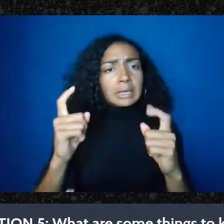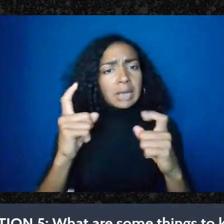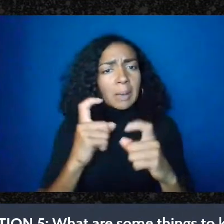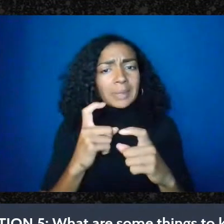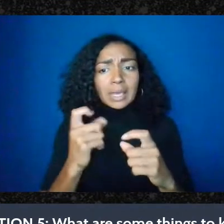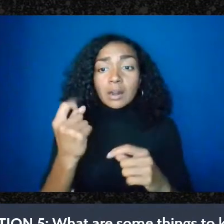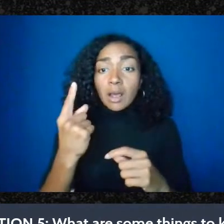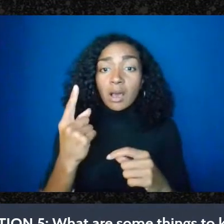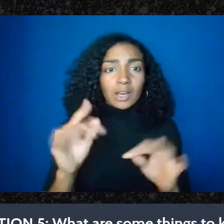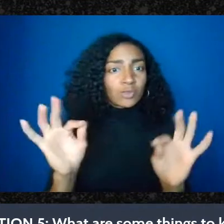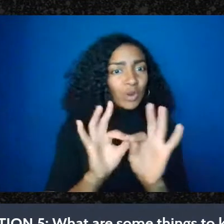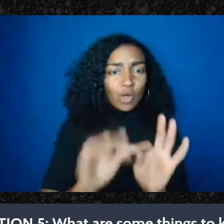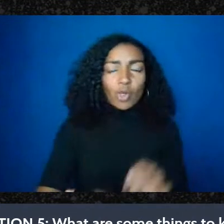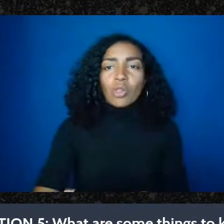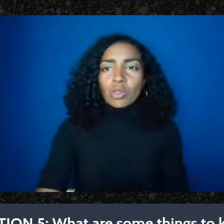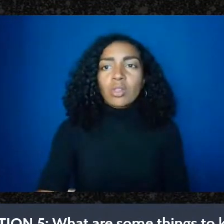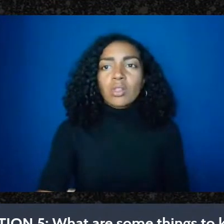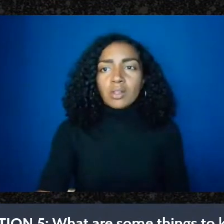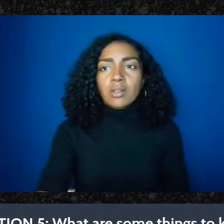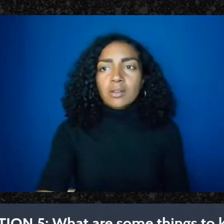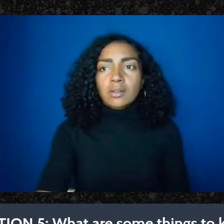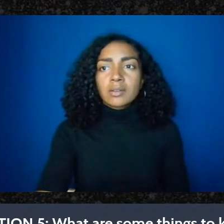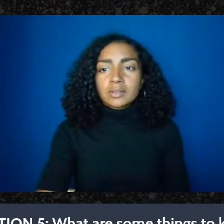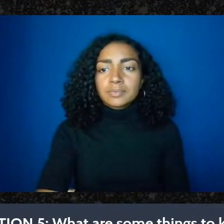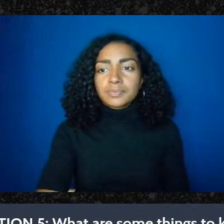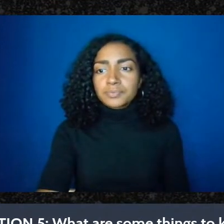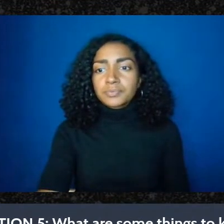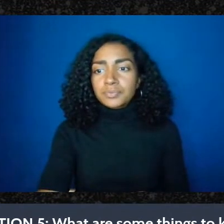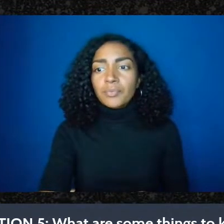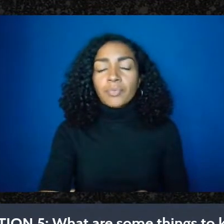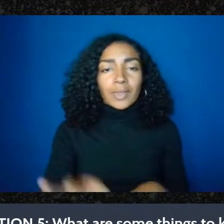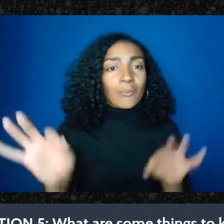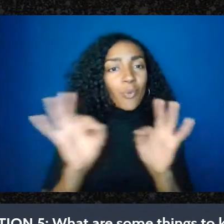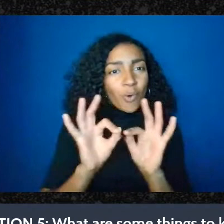through how to do it right, because there's such a need for. DEAN: